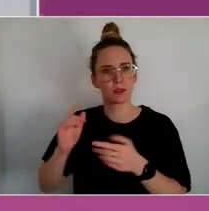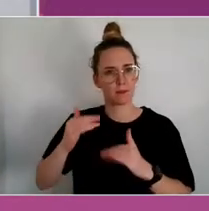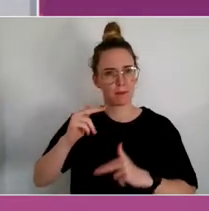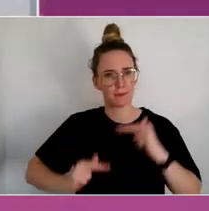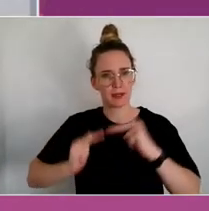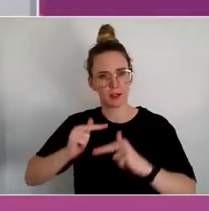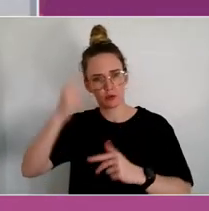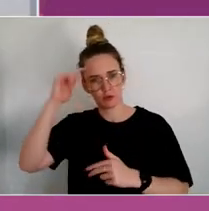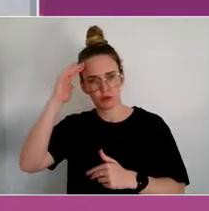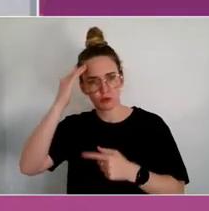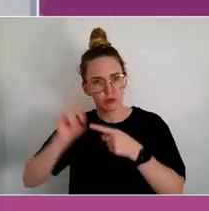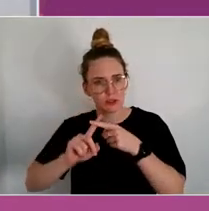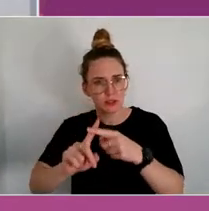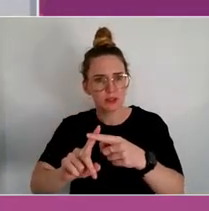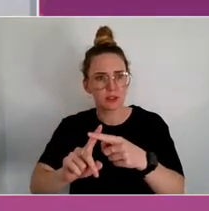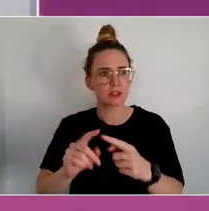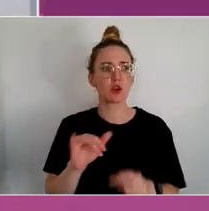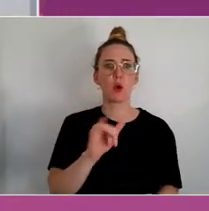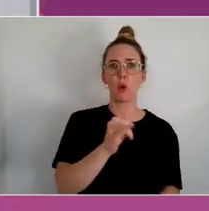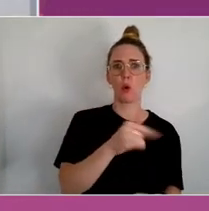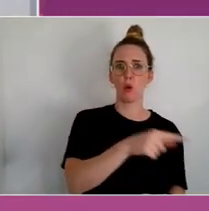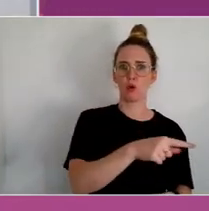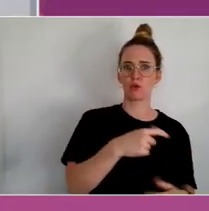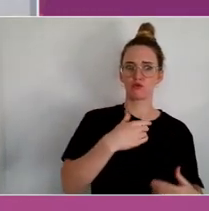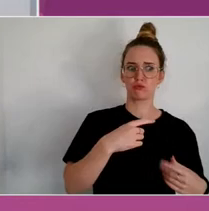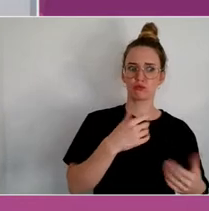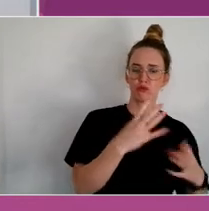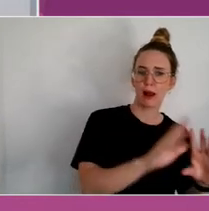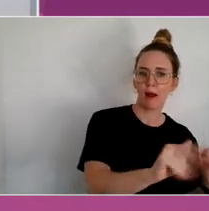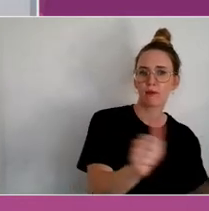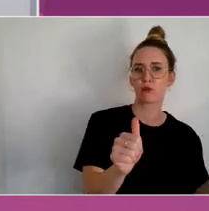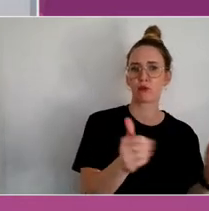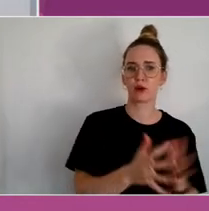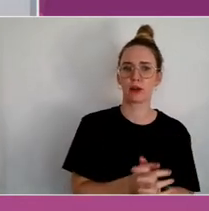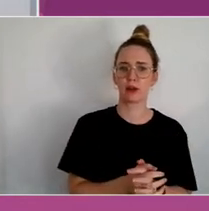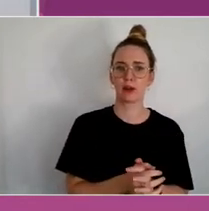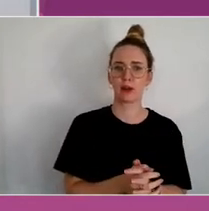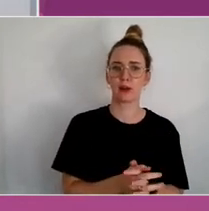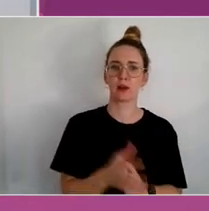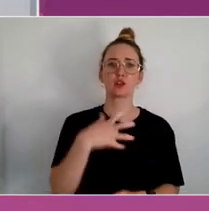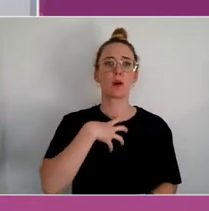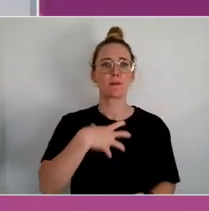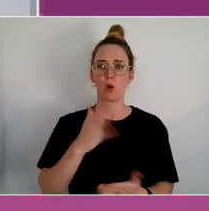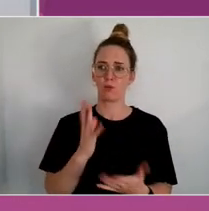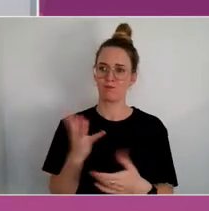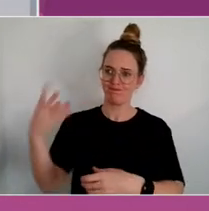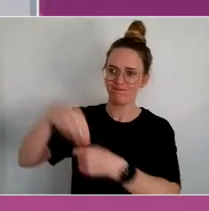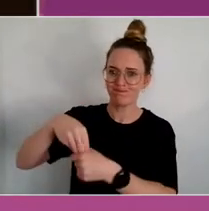from a participatory versus a more passive taker of the arts.